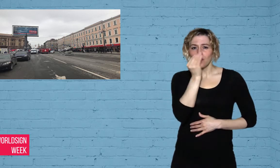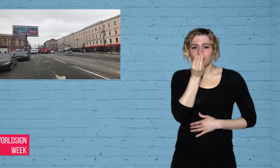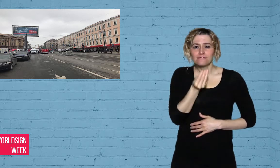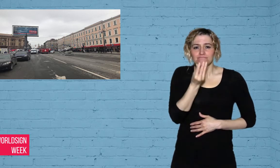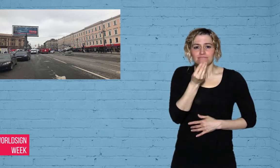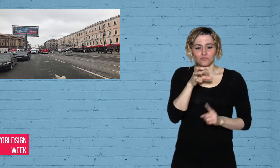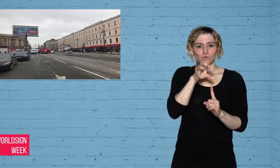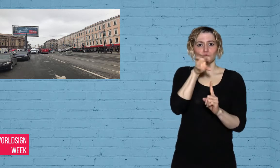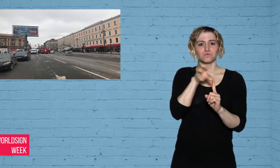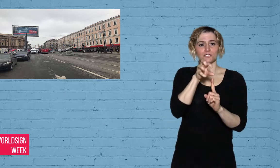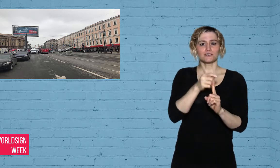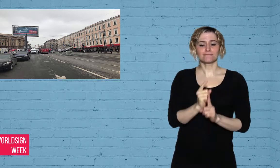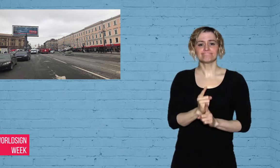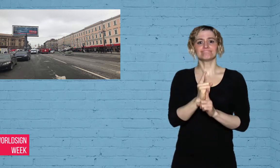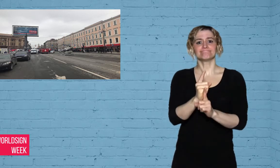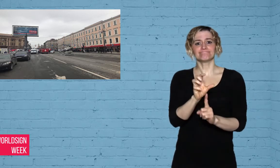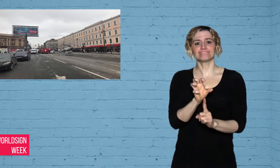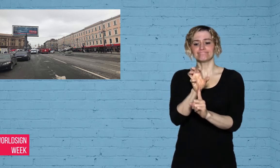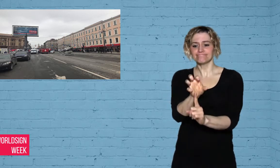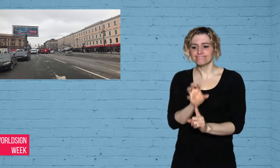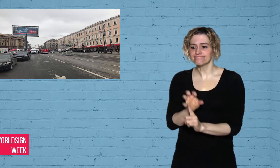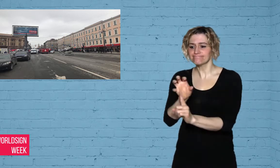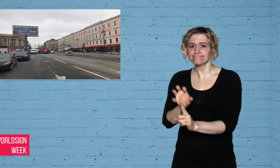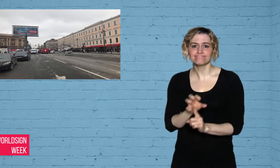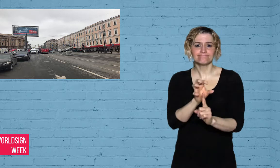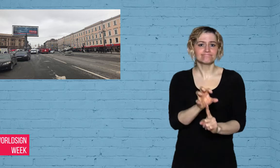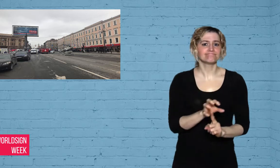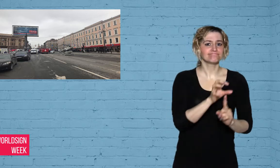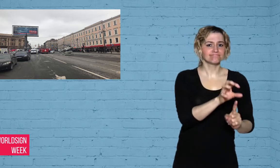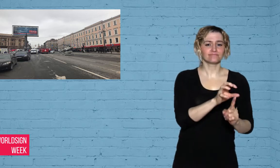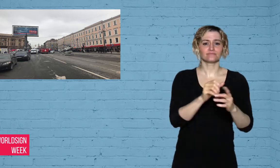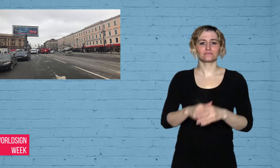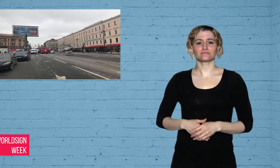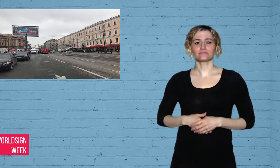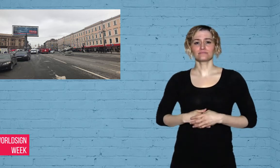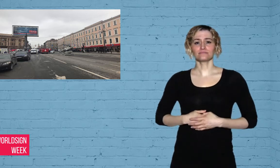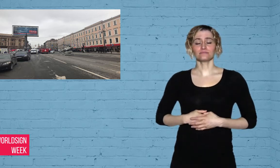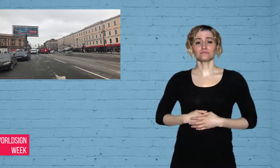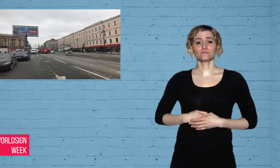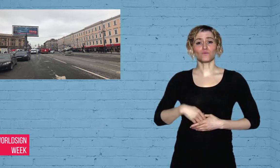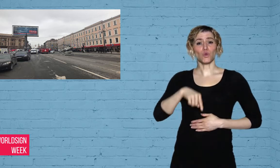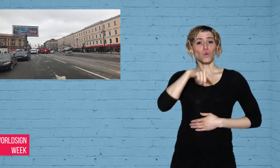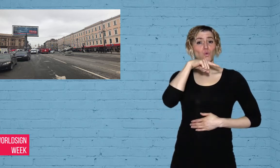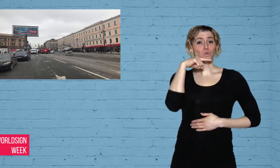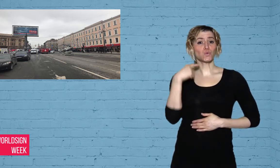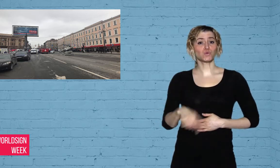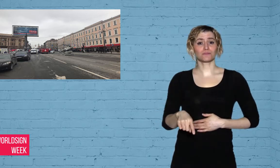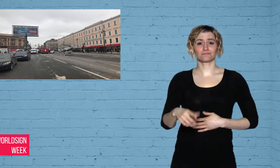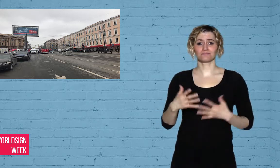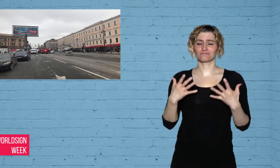site to lay roses out of respect.